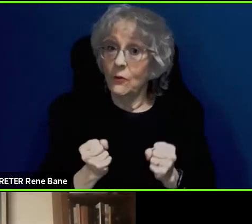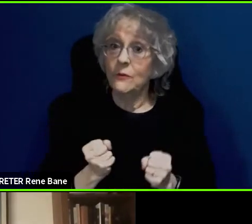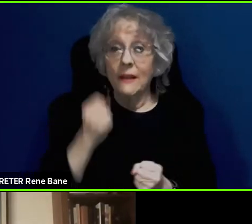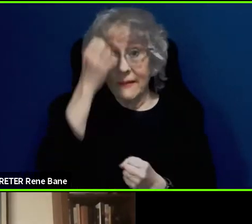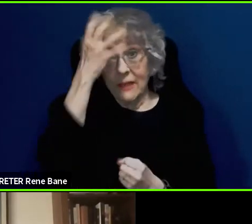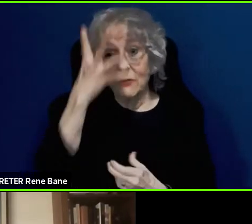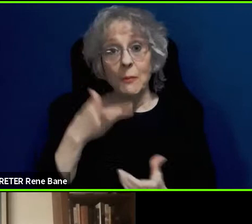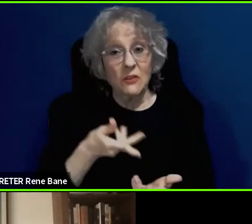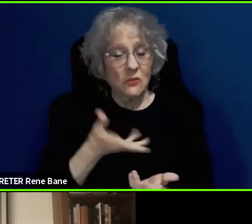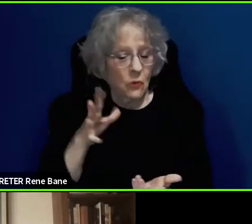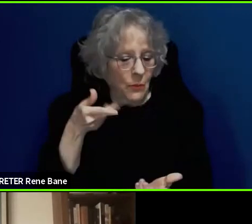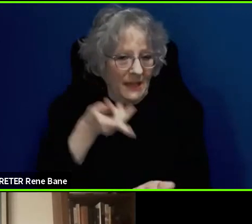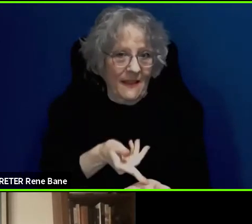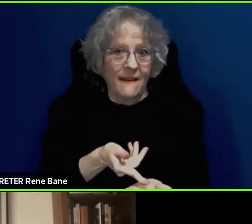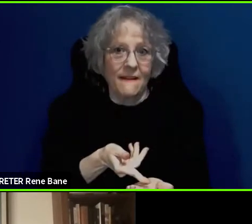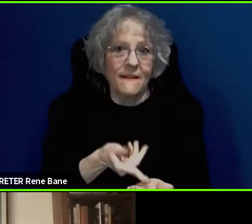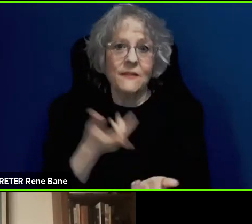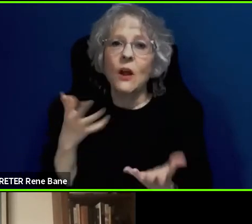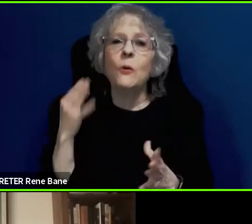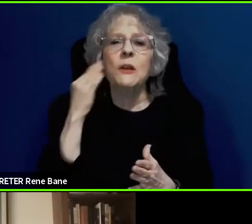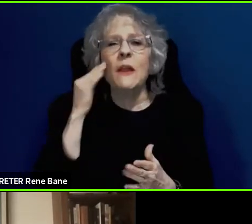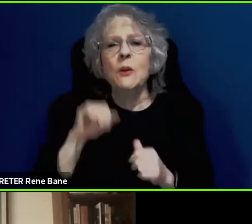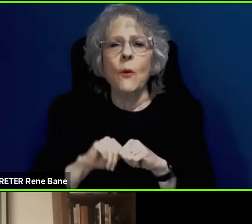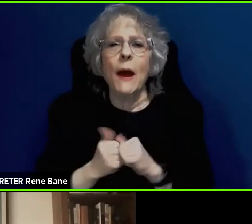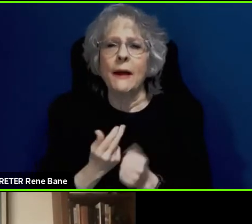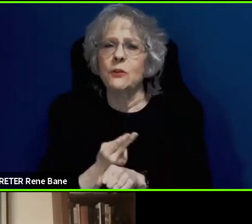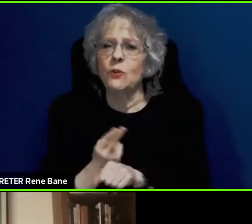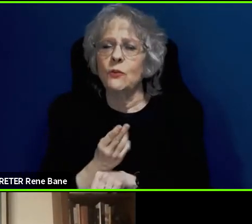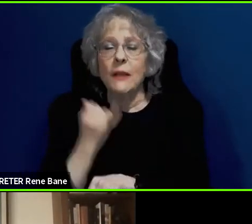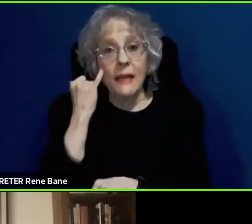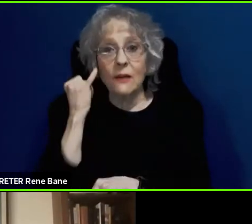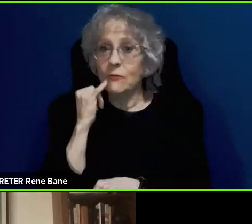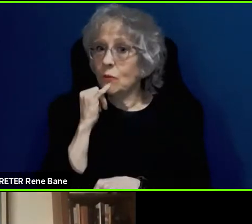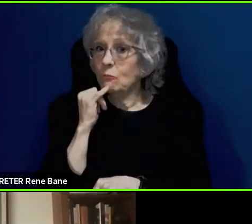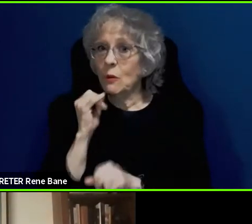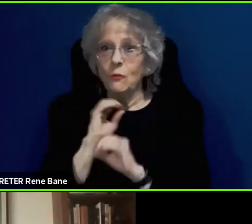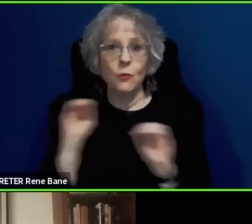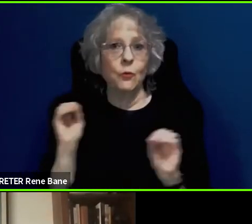already know how to use. If they are not using a smart phone at all, they were using a phone,